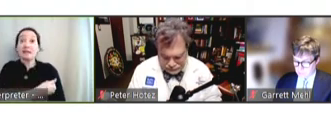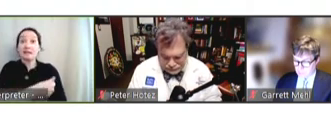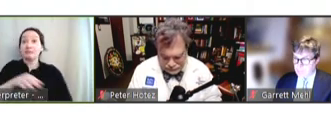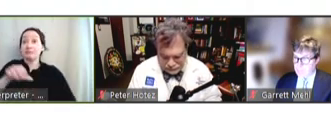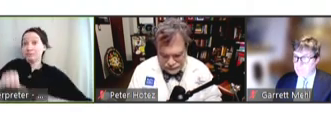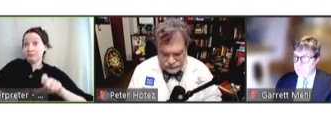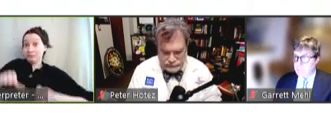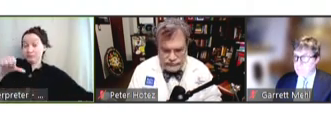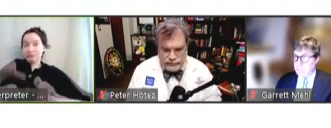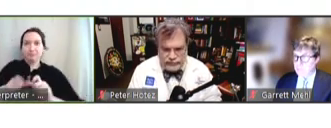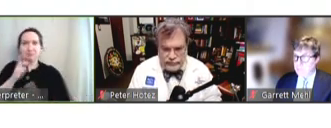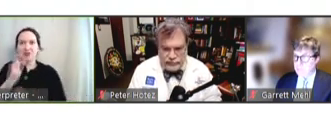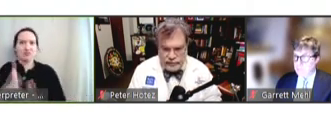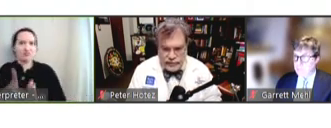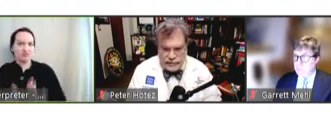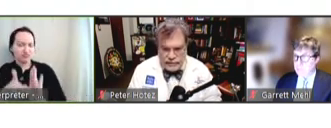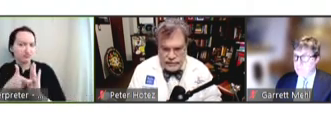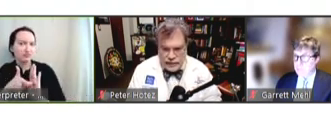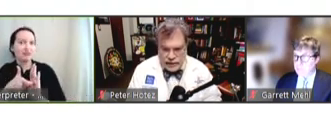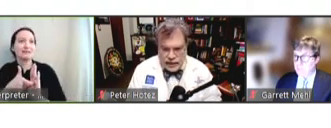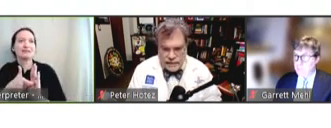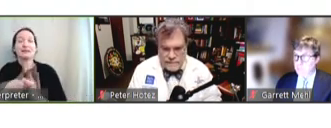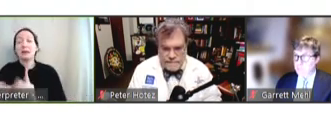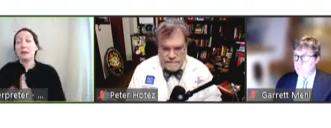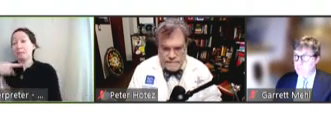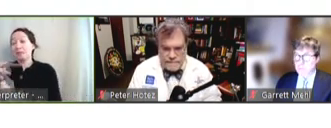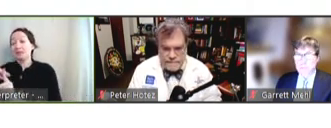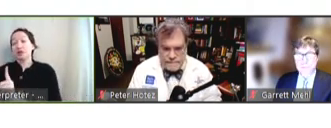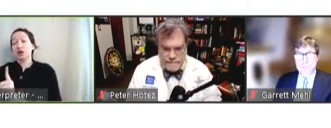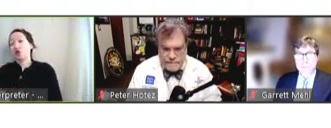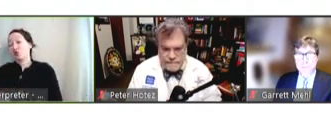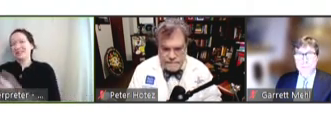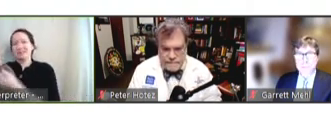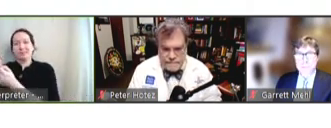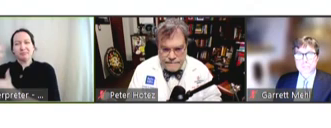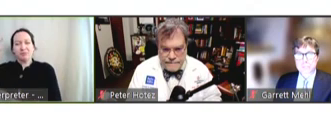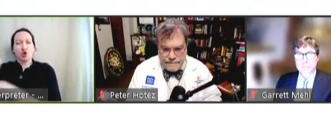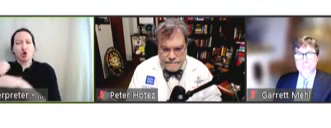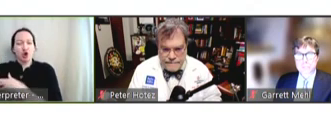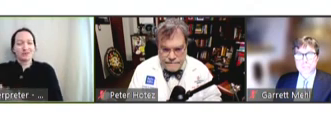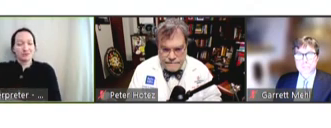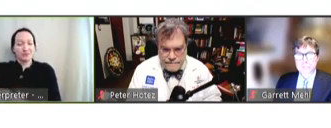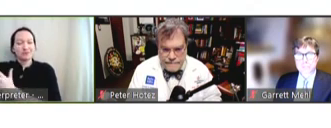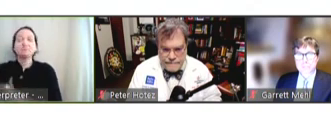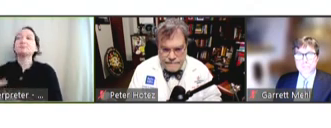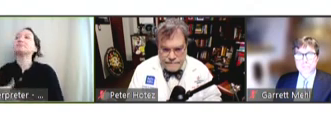necessarily mix with the other reasons which cause disruptions. One more reason that we're seeing in